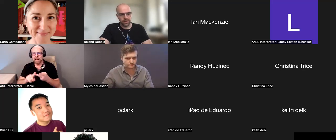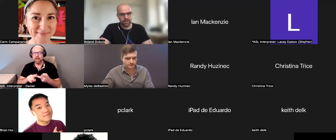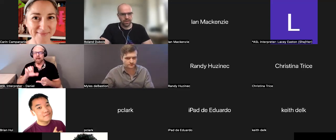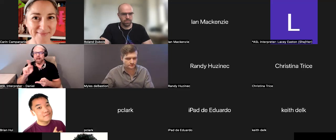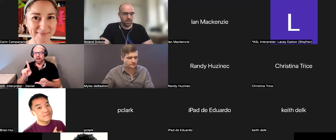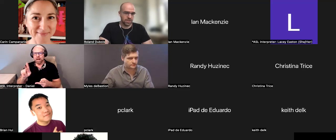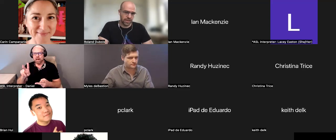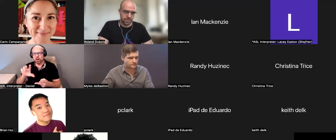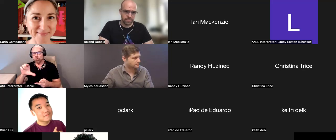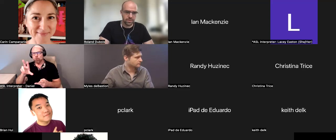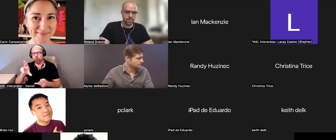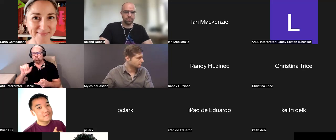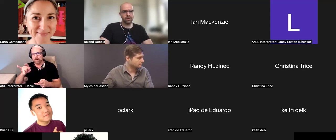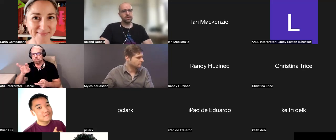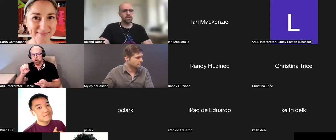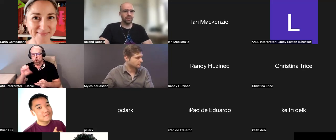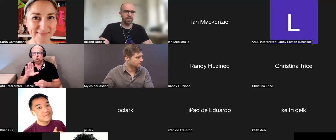love chain software, Corporation like -- block chain software,